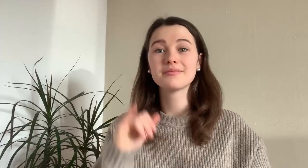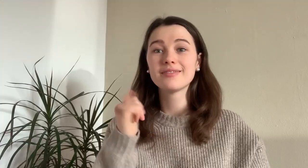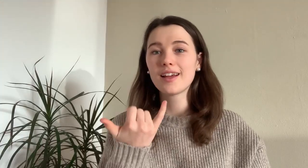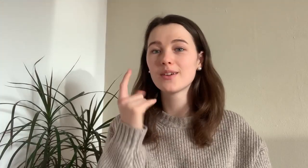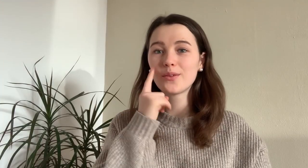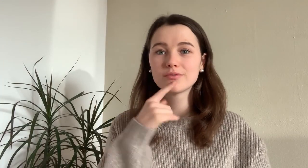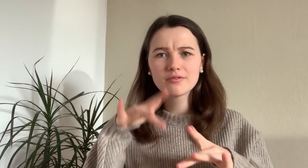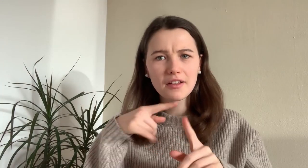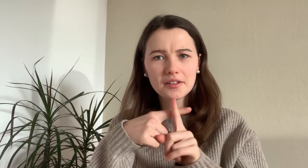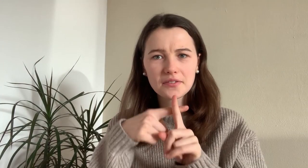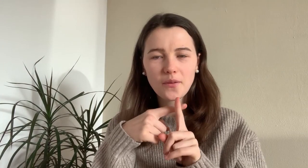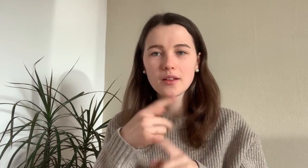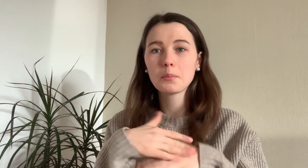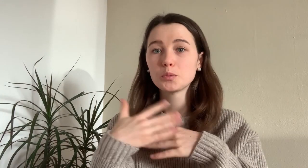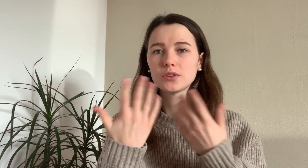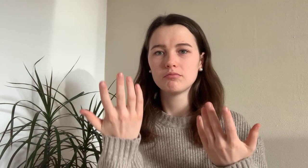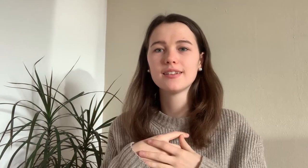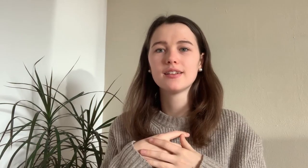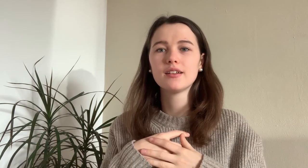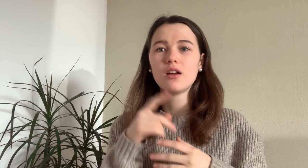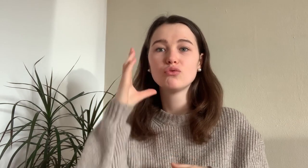Yes, being deaf has its benefits. For example...